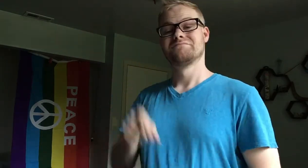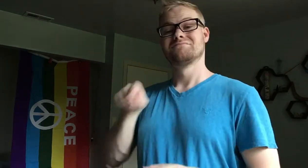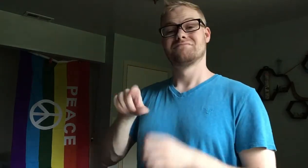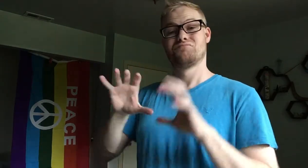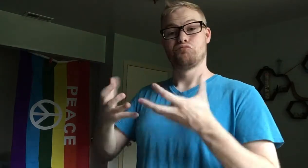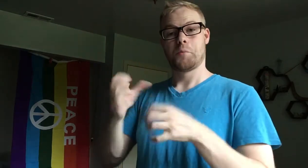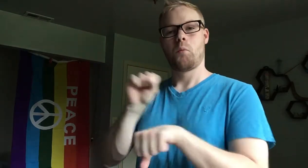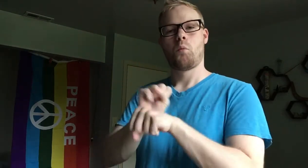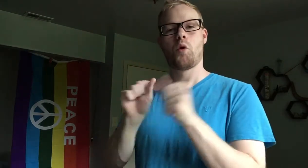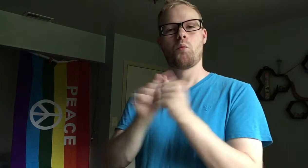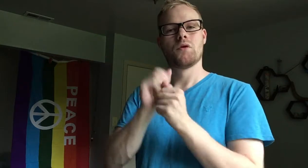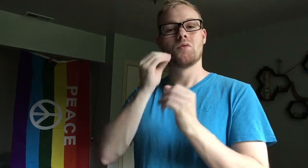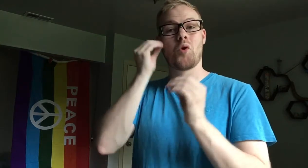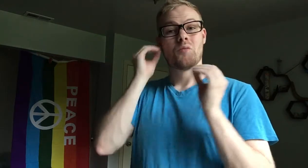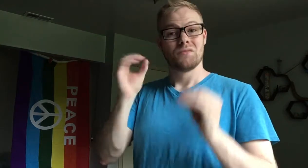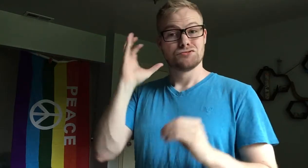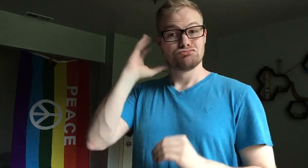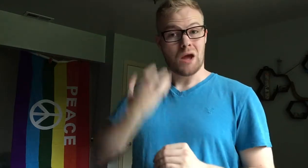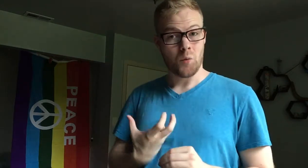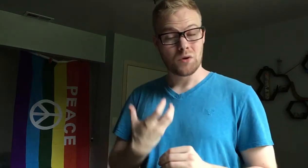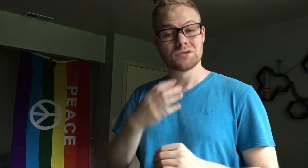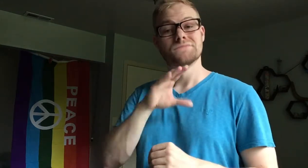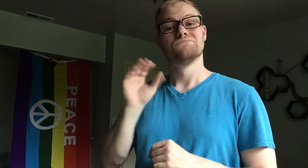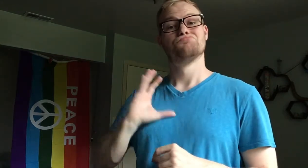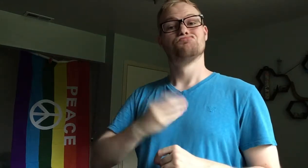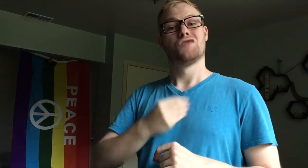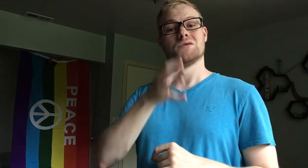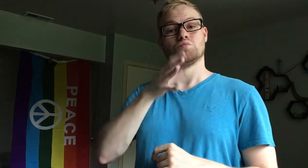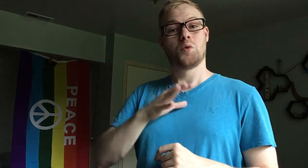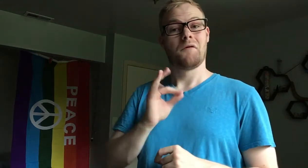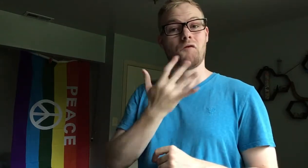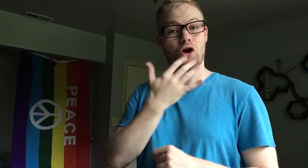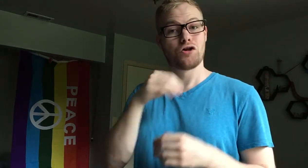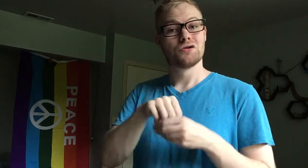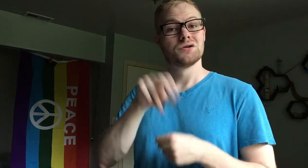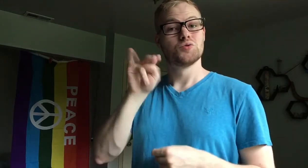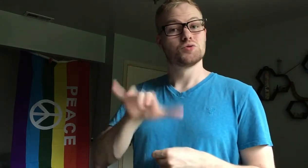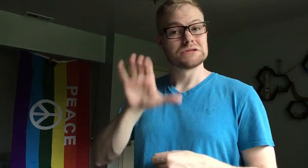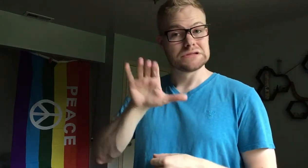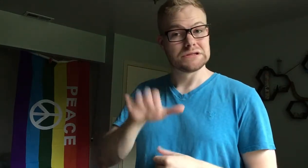a group that worked with homeless drag queens and transgender women of color in New York City.